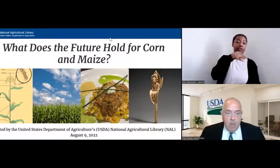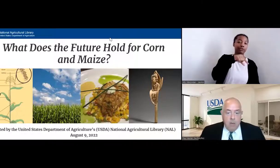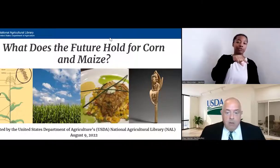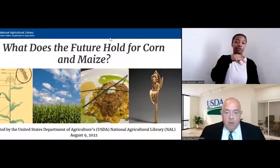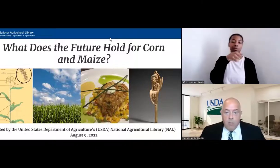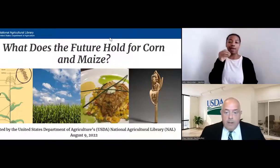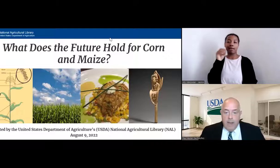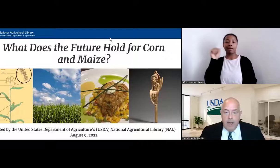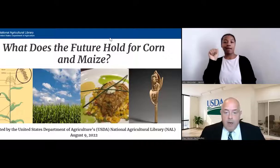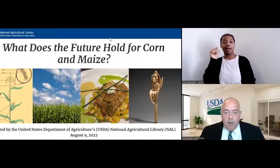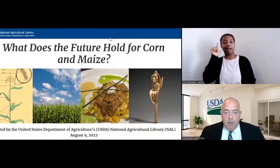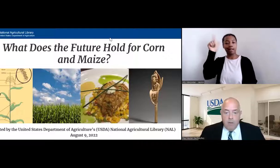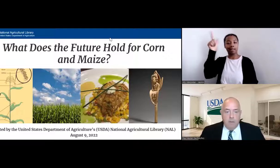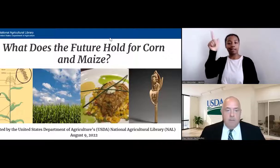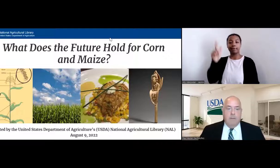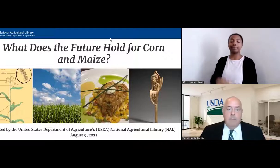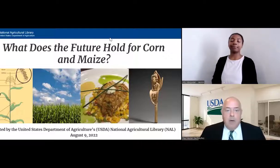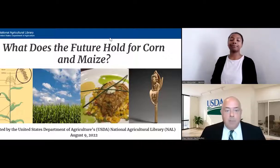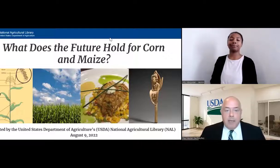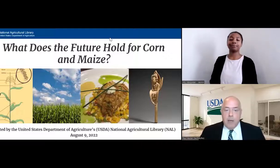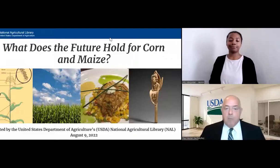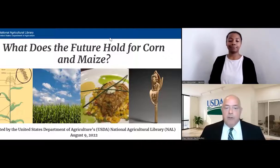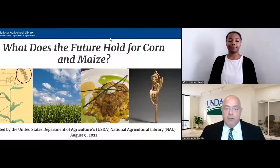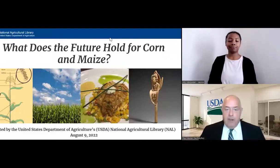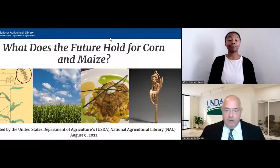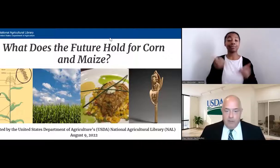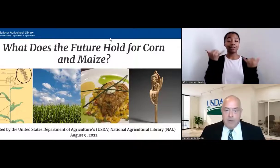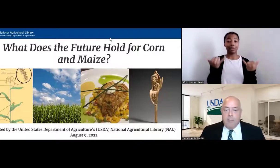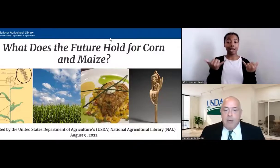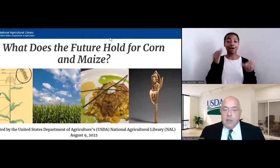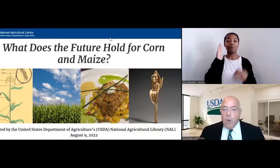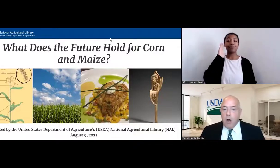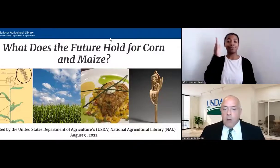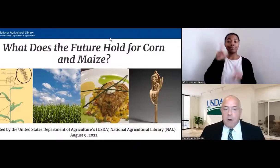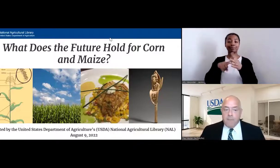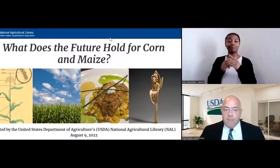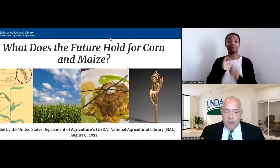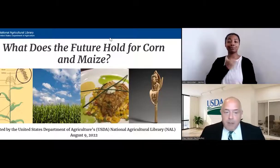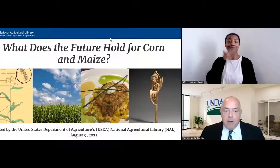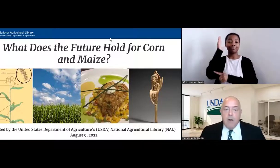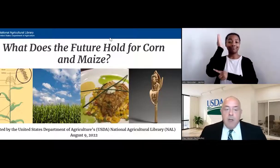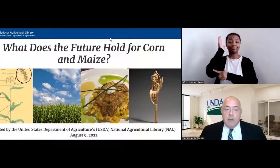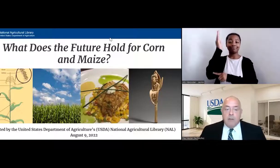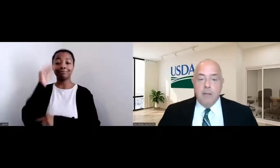We now begin our presentations. I would like to welcome our first speaker, Denisa